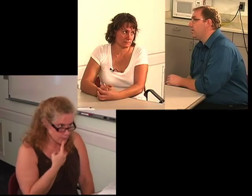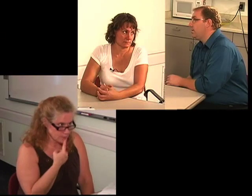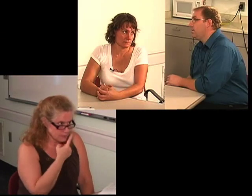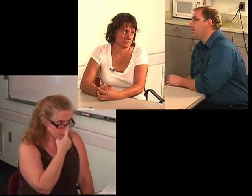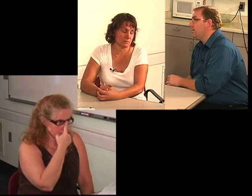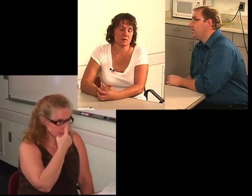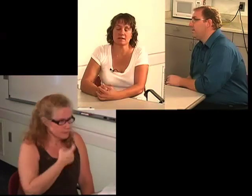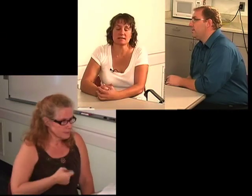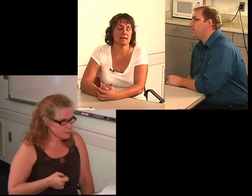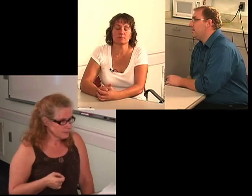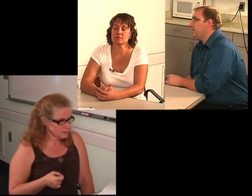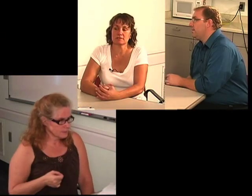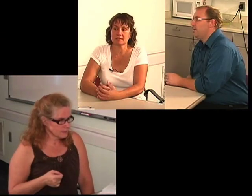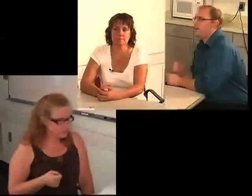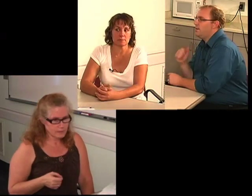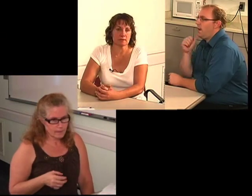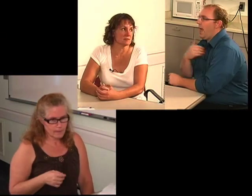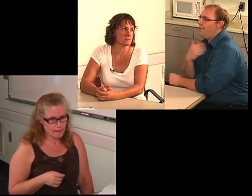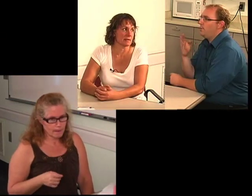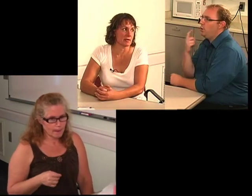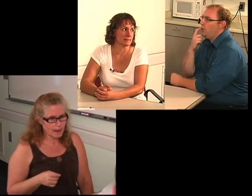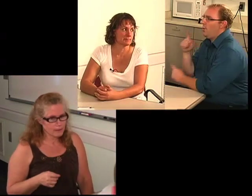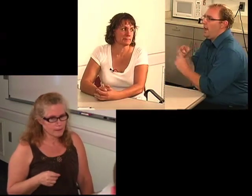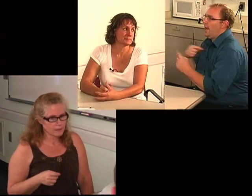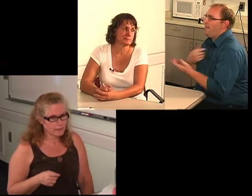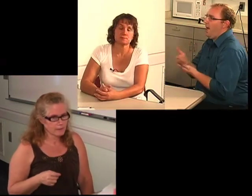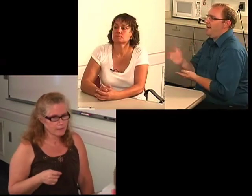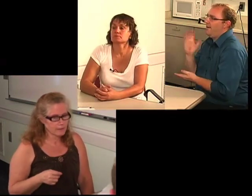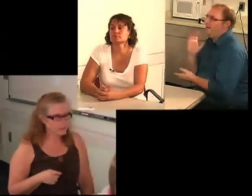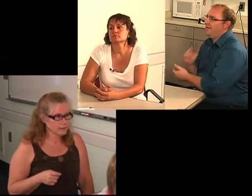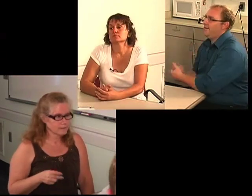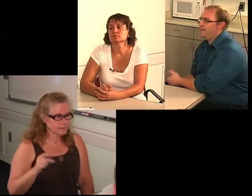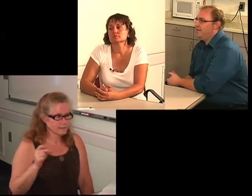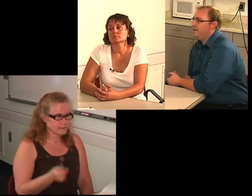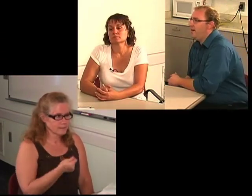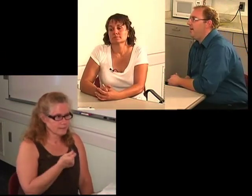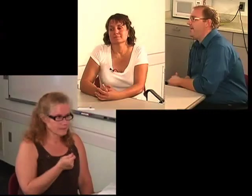C: No, they didn't have Bluetooth capabilities when I bought them. I: Aw, darn.